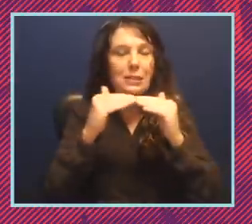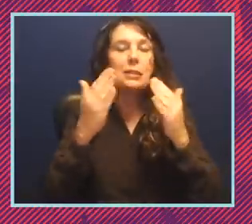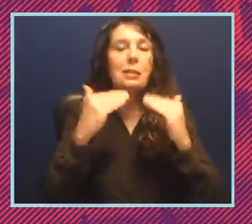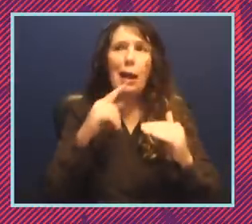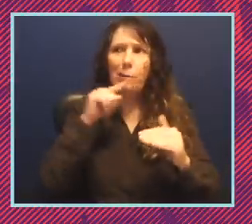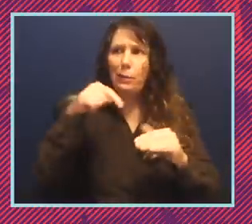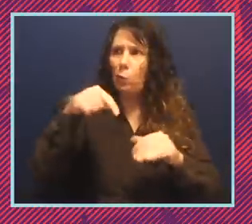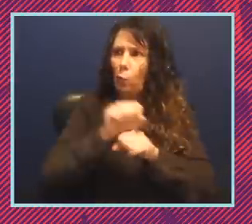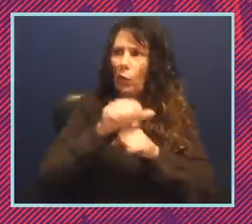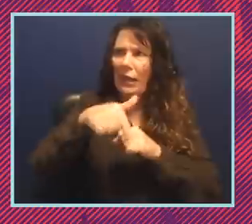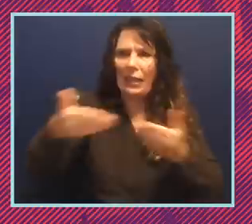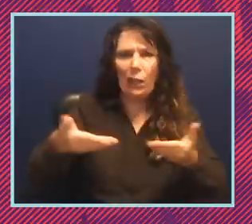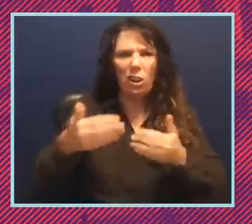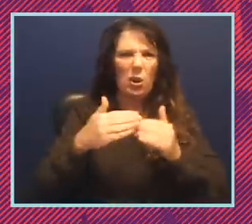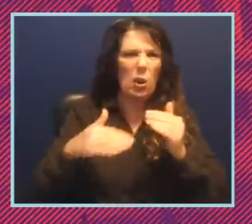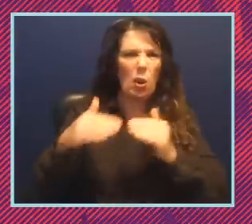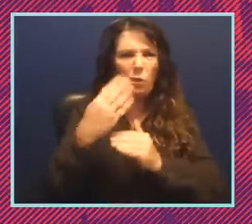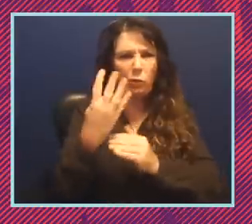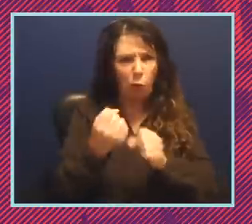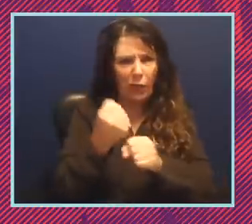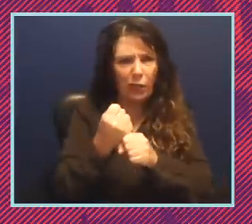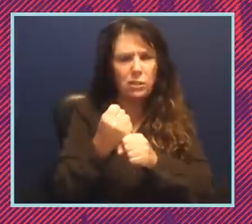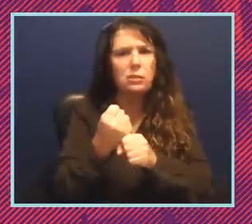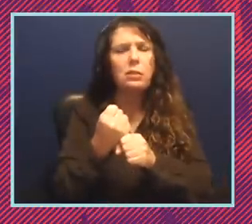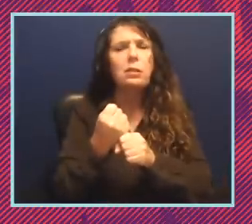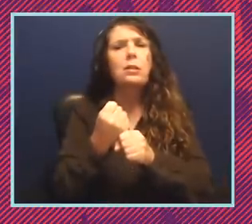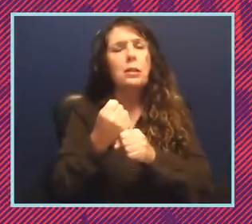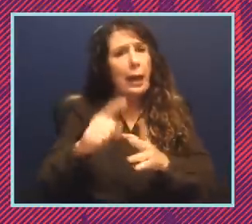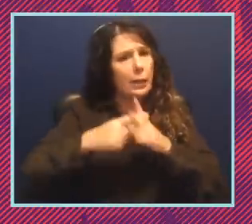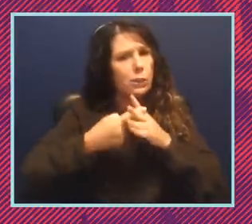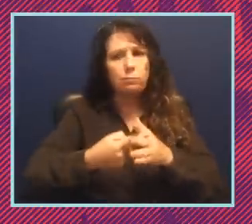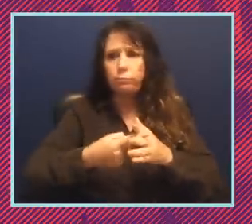four years. I came in talking about we're going to fight gerrymandering, we're going to fight